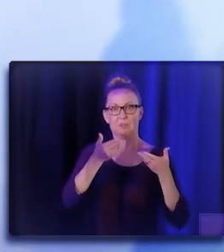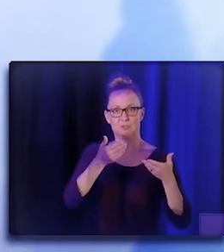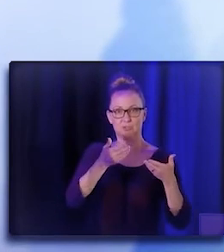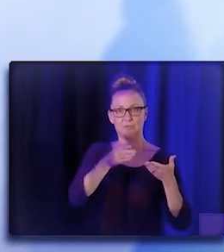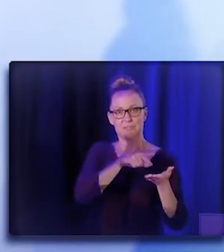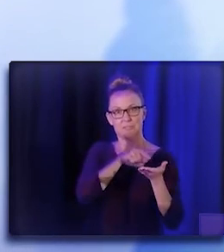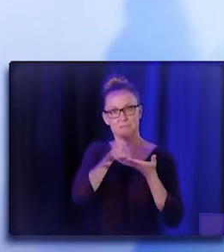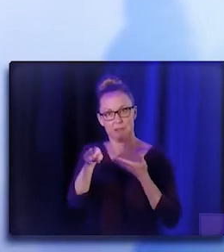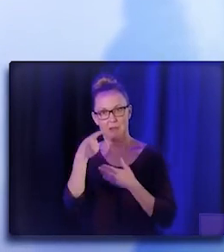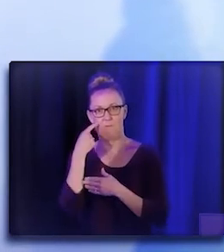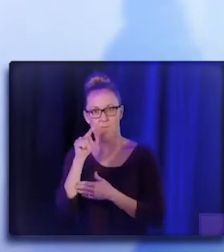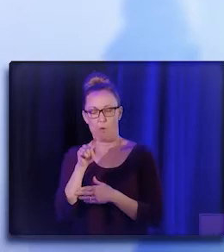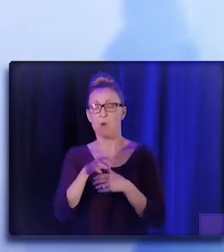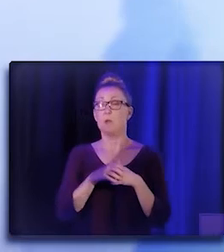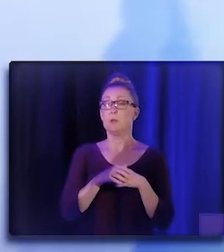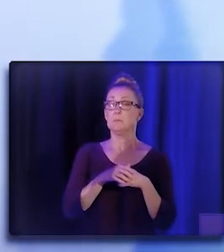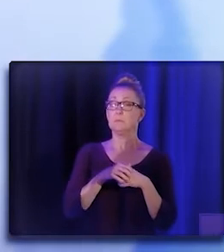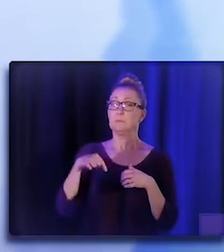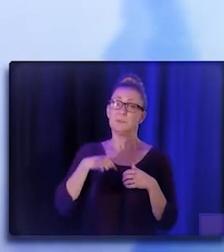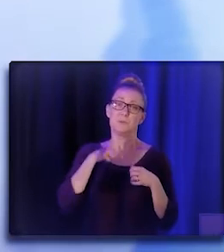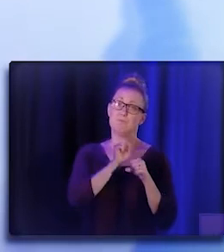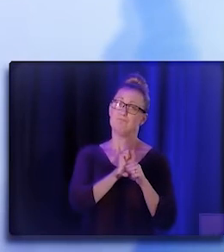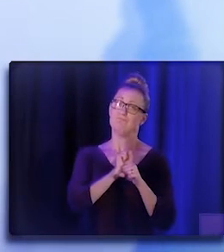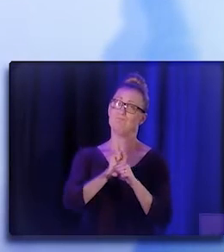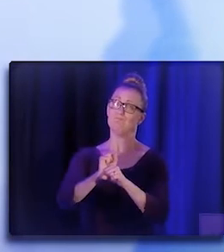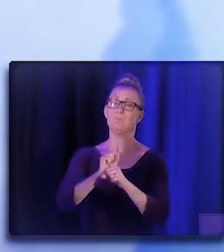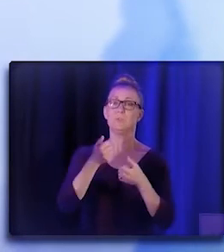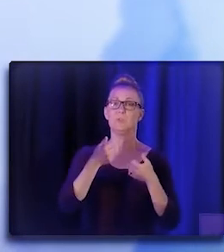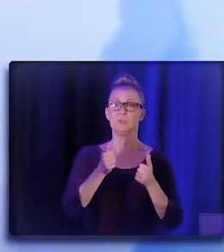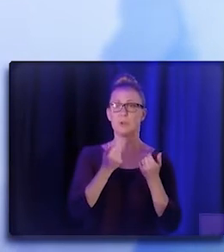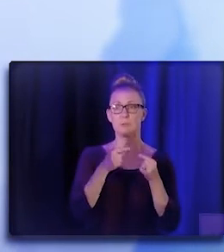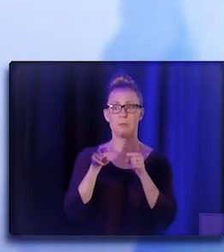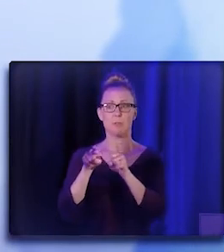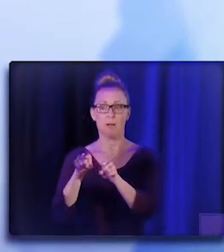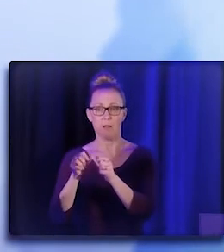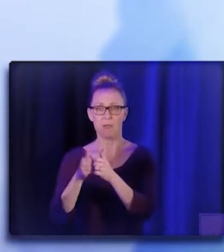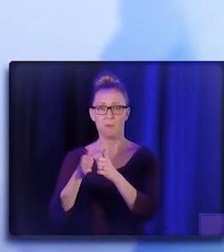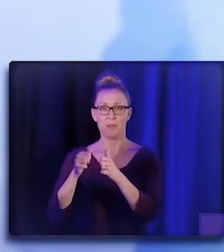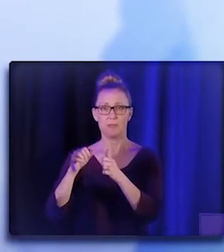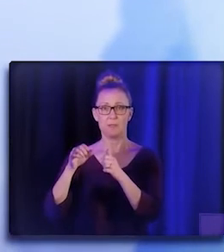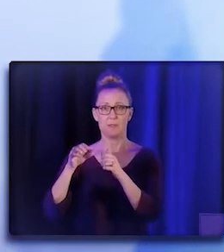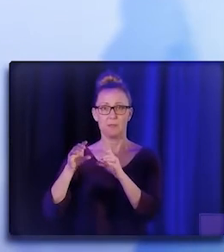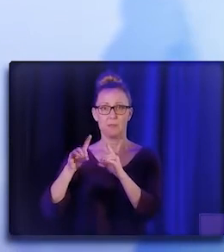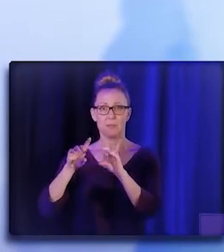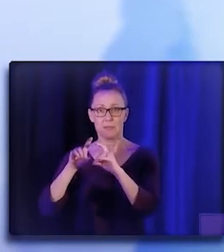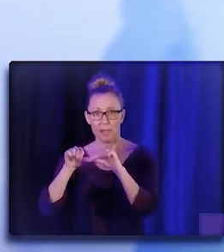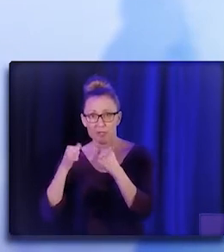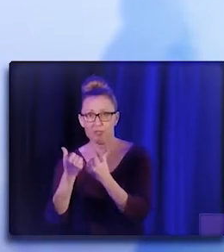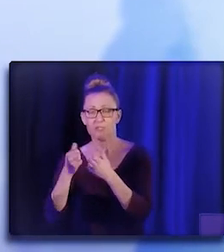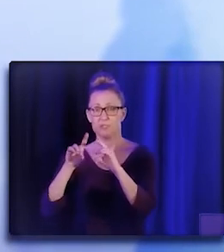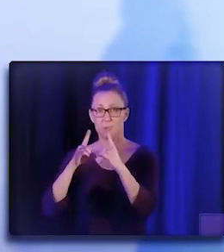So we are working hard to make sure that we align and yet don't create any kind of unreasonable barrier